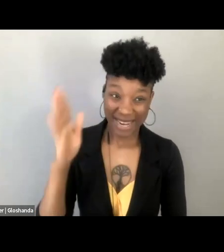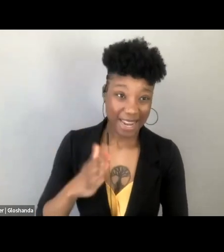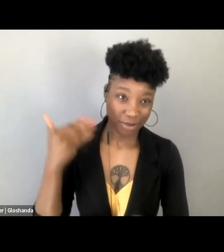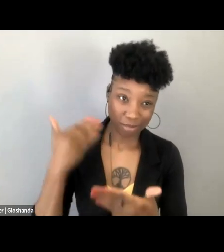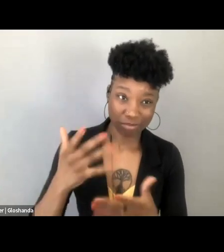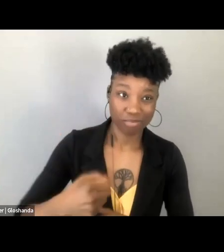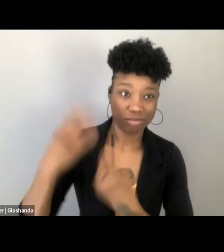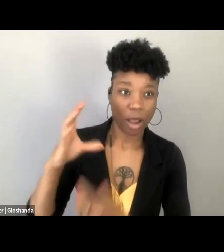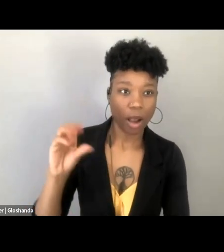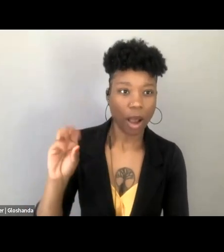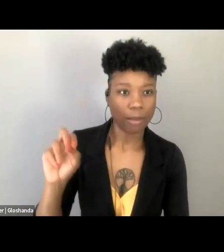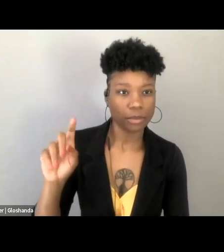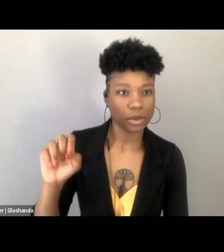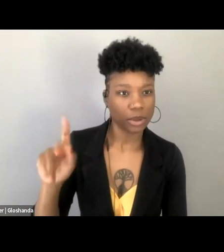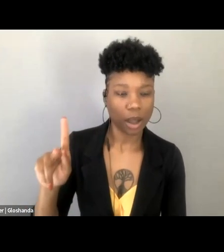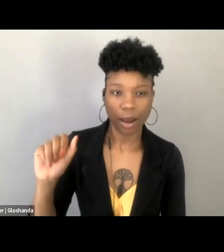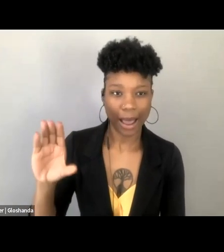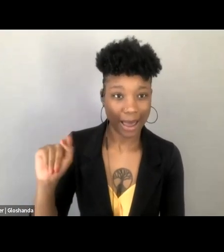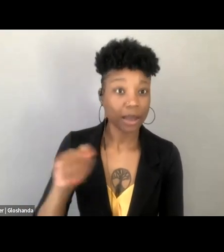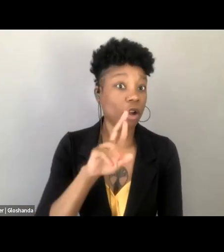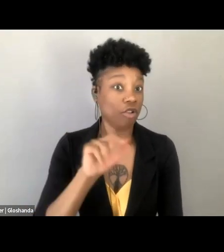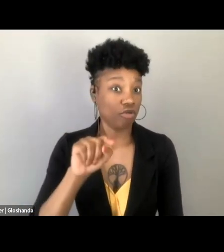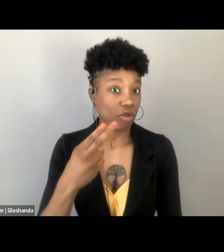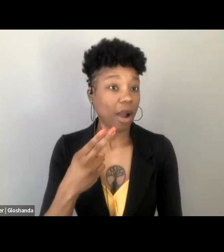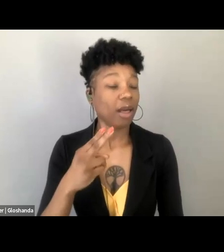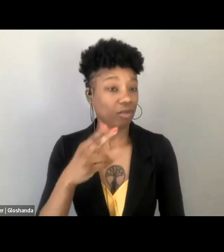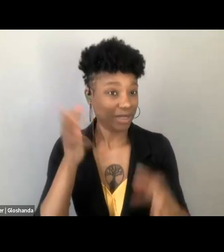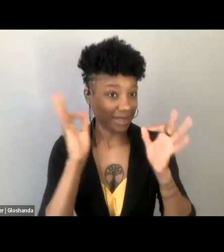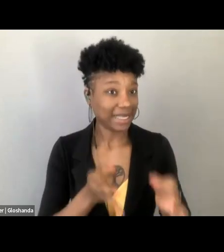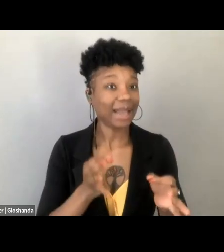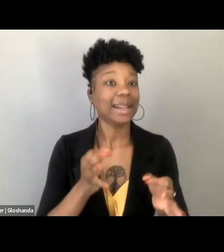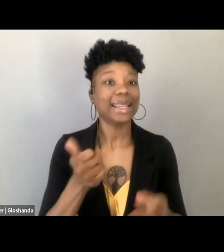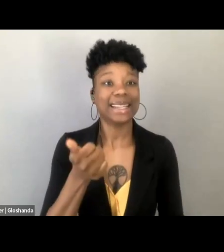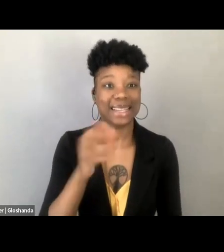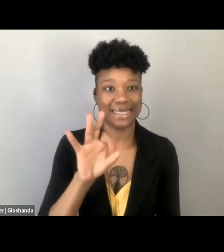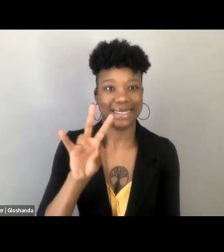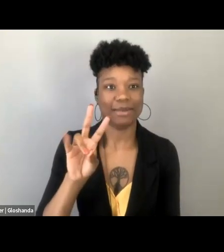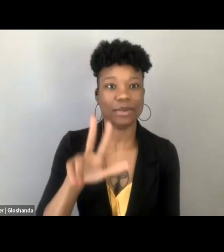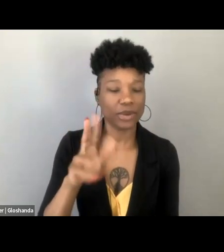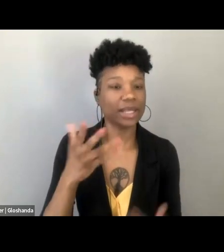The Roth case was decided six-three, in 1973 when they reheard some of the basic arguments,